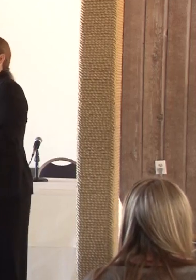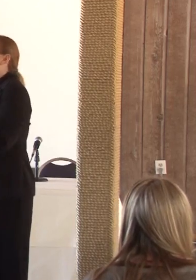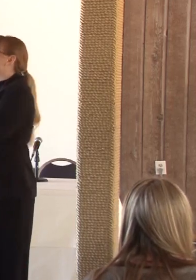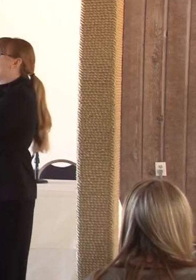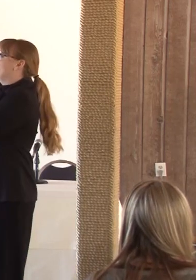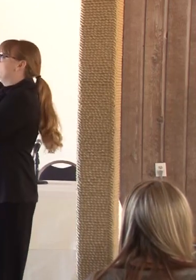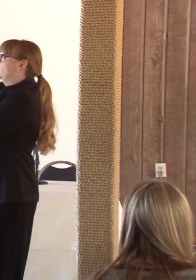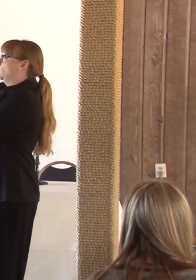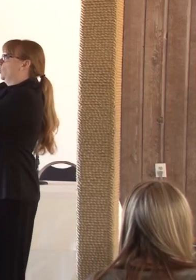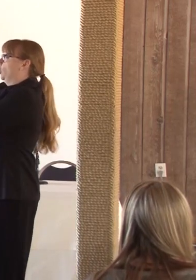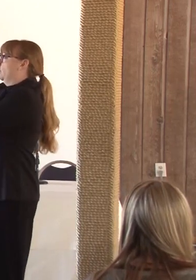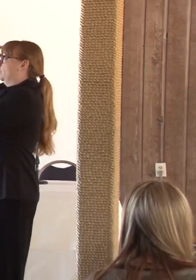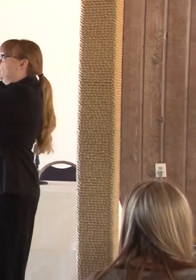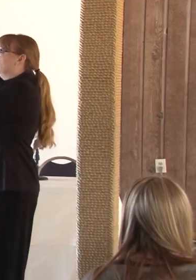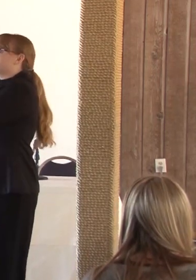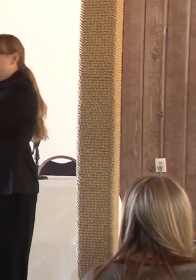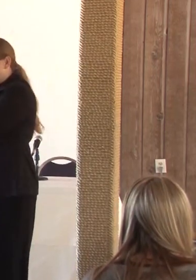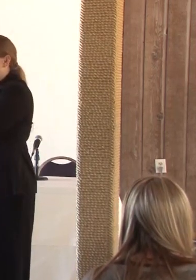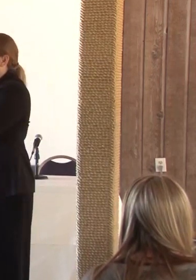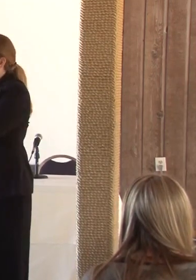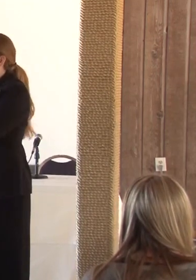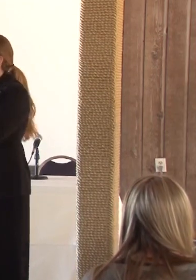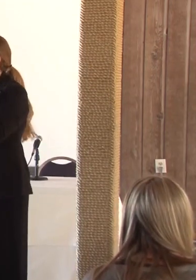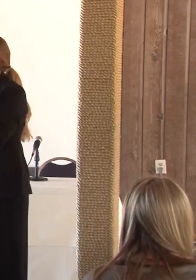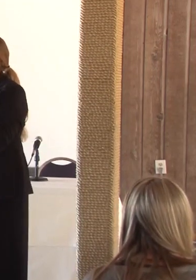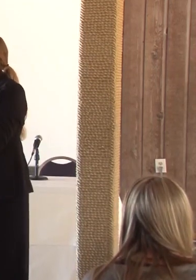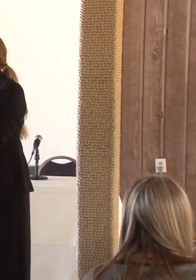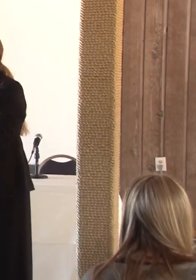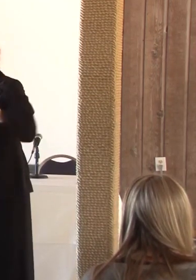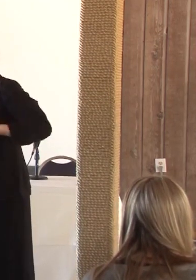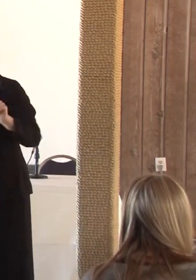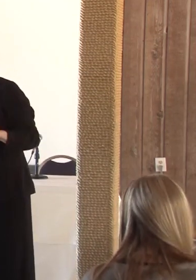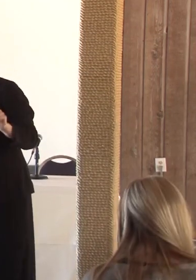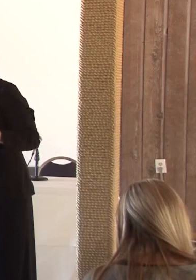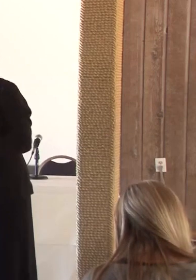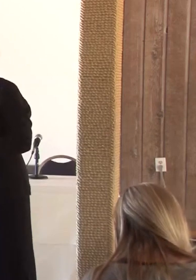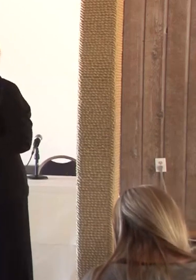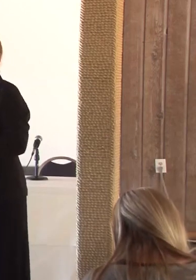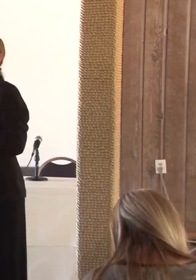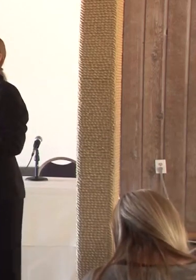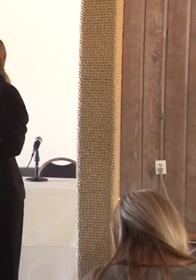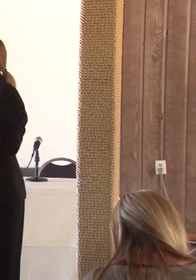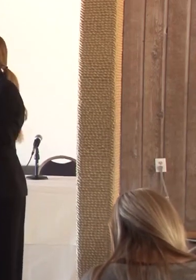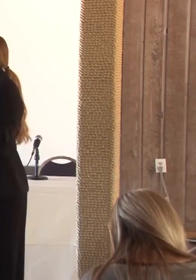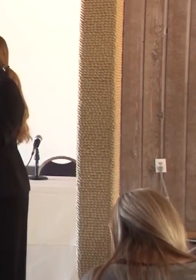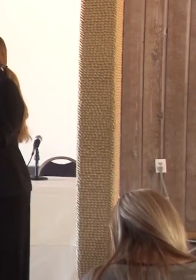That's how everyone deserves to be treated. And so I wanted just to have